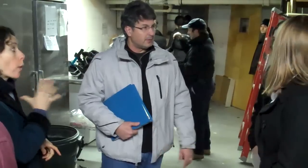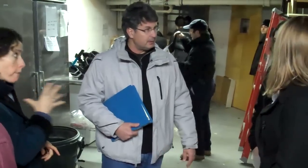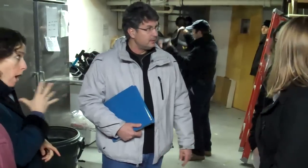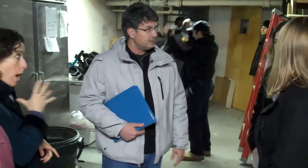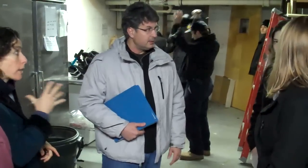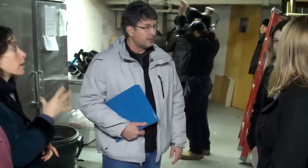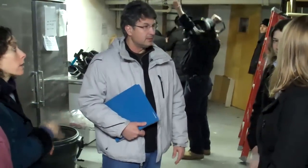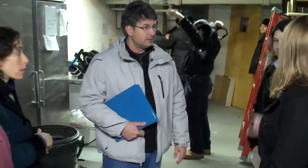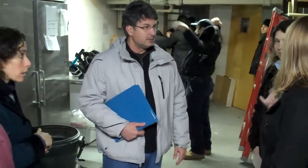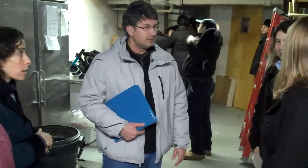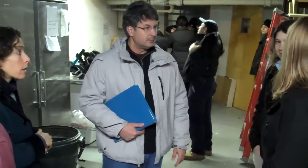Sure, that's fine.